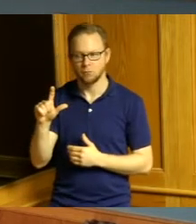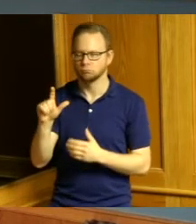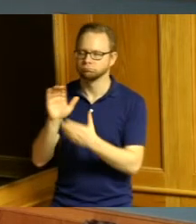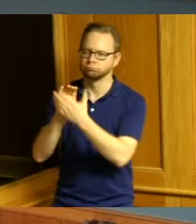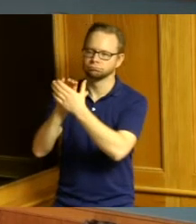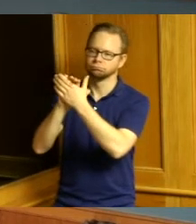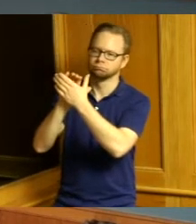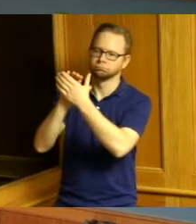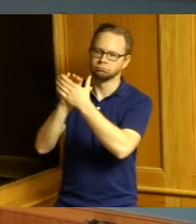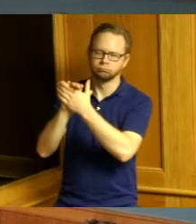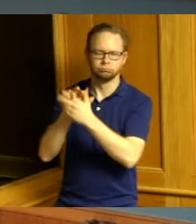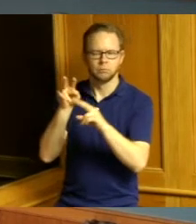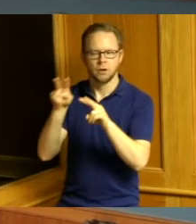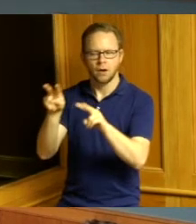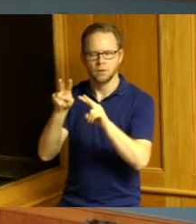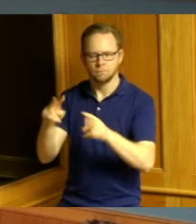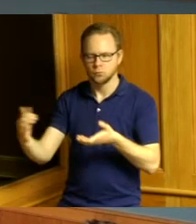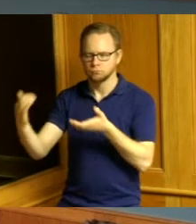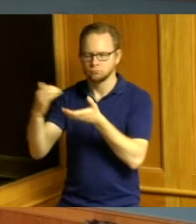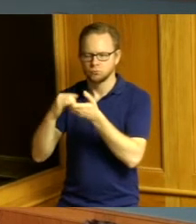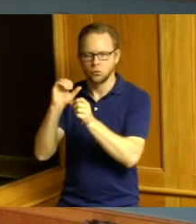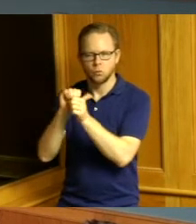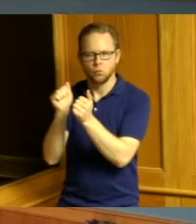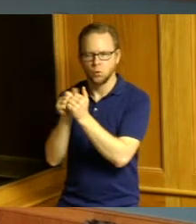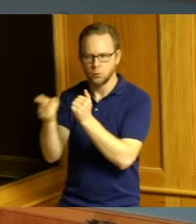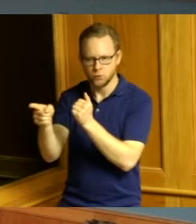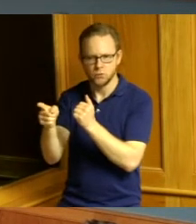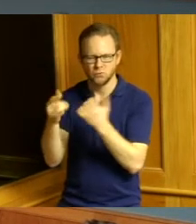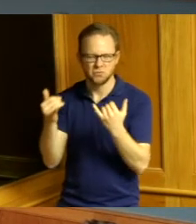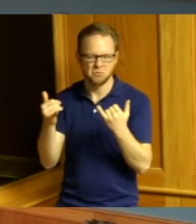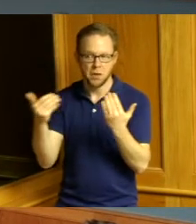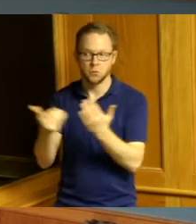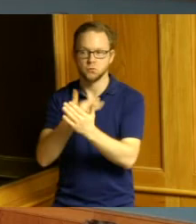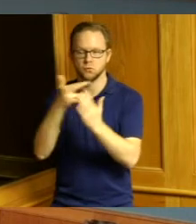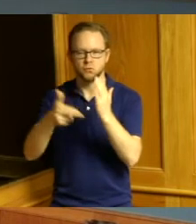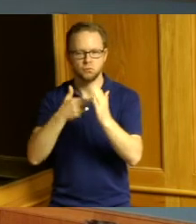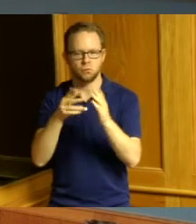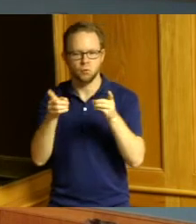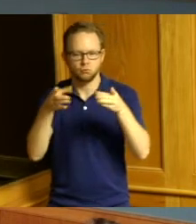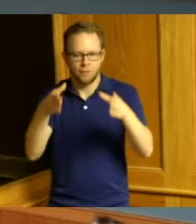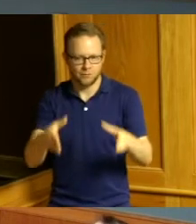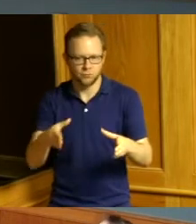with you in your new role as the Director of JFS you know when I think about the county and I think